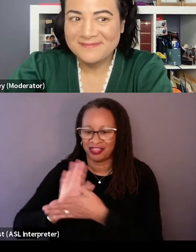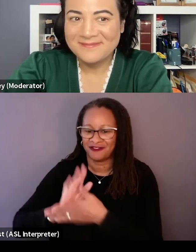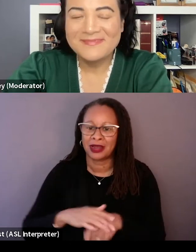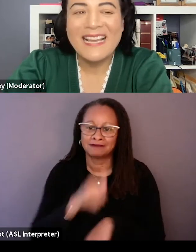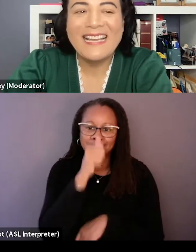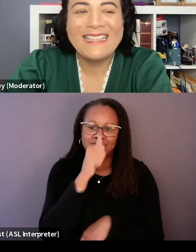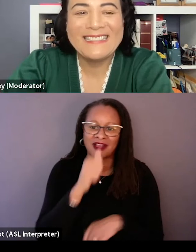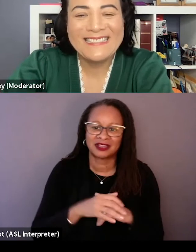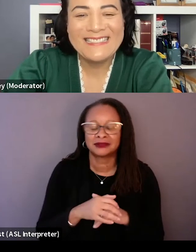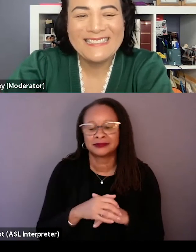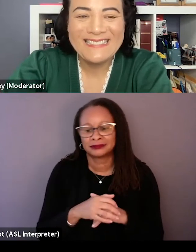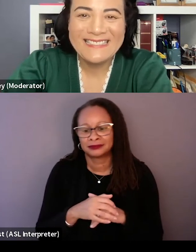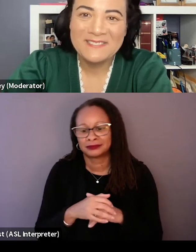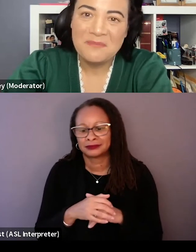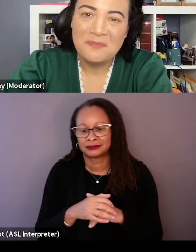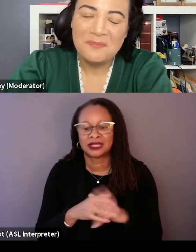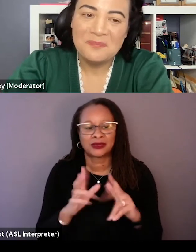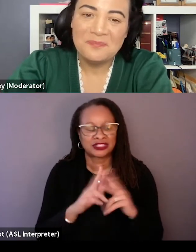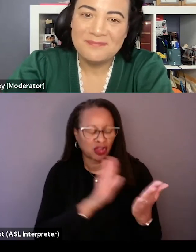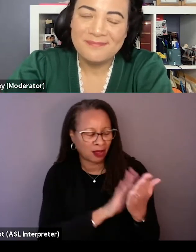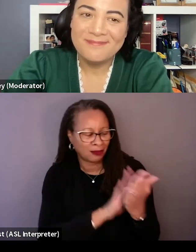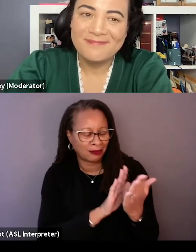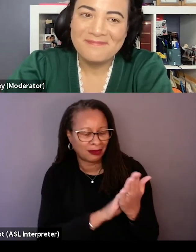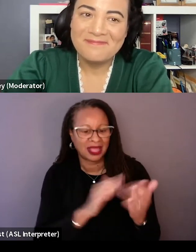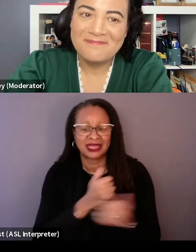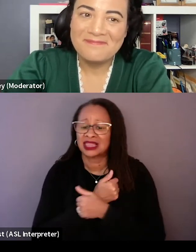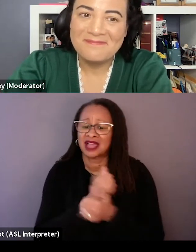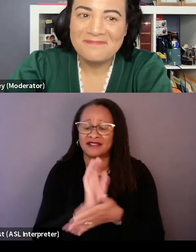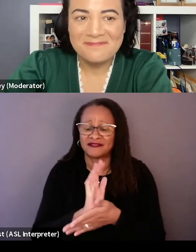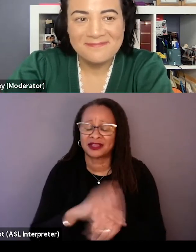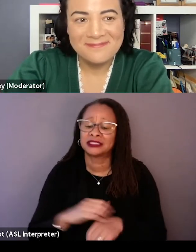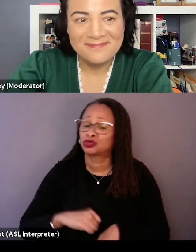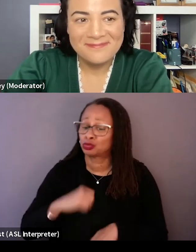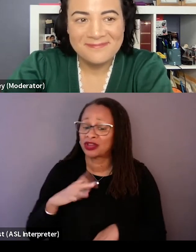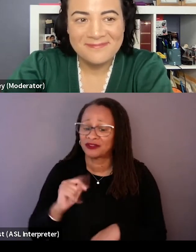but it was incredibly complimentary and he loved the film and he was proud of it, it made him cry.